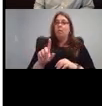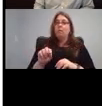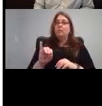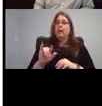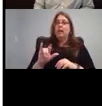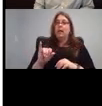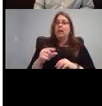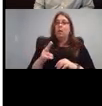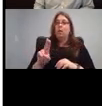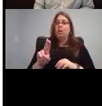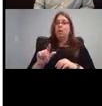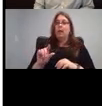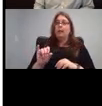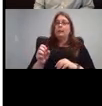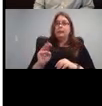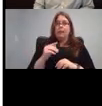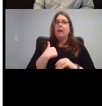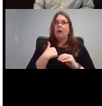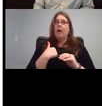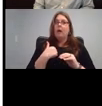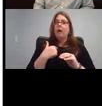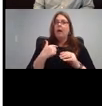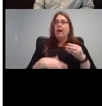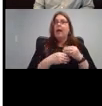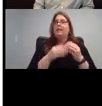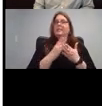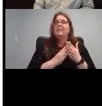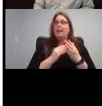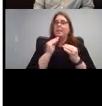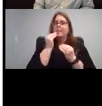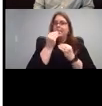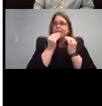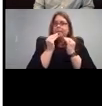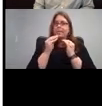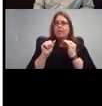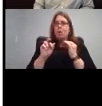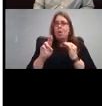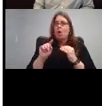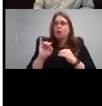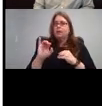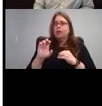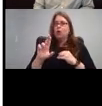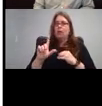articulation norms for Spanish and English. Basically, if you